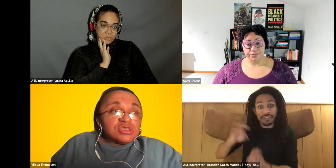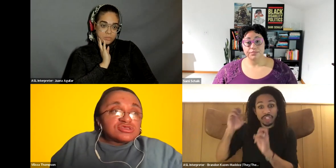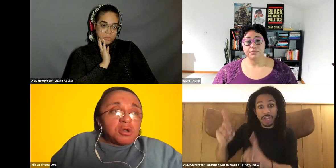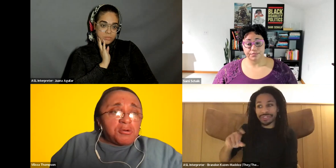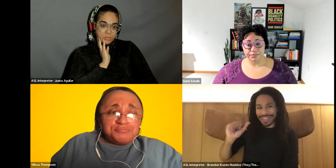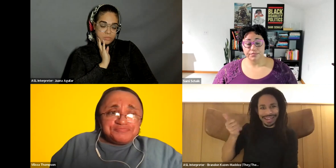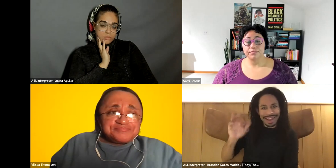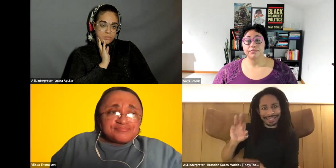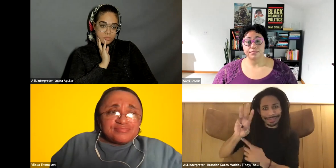Vilissa Thompson: So